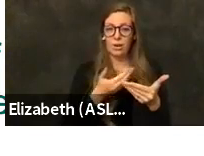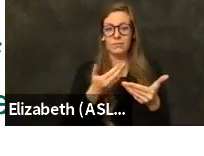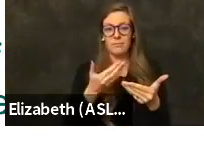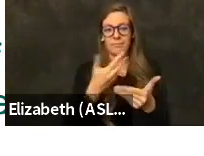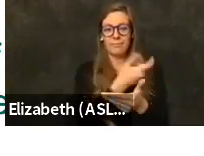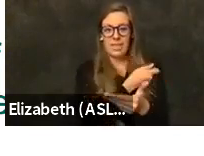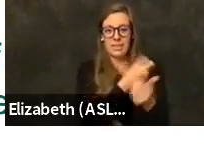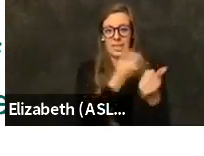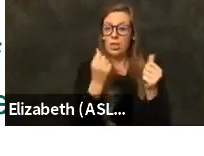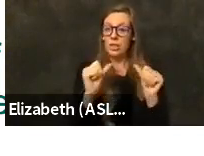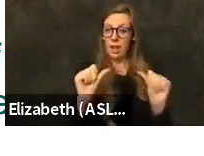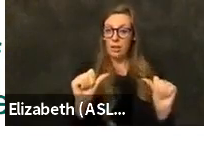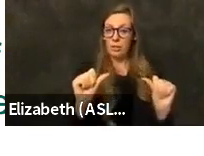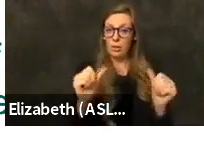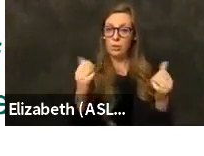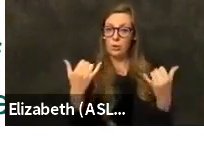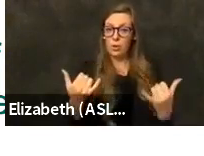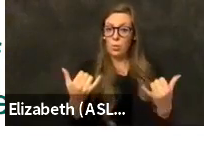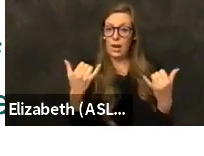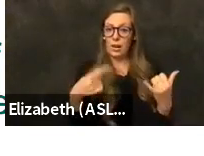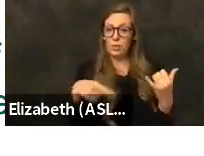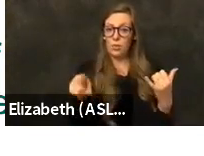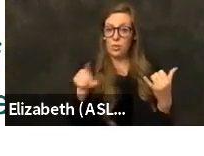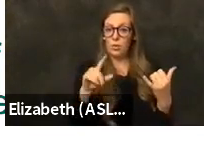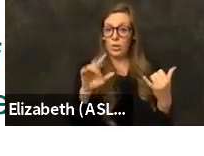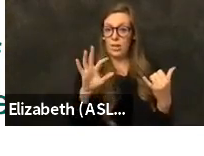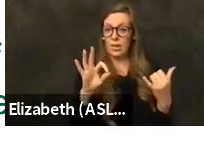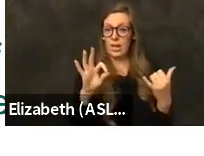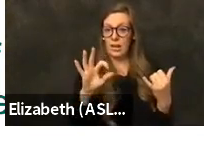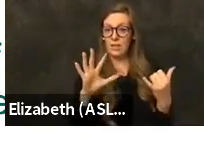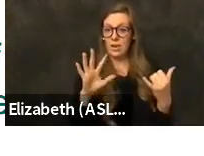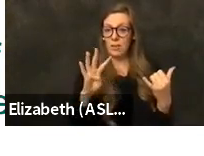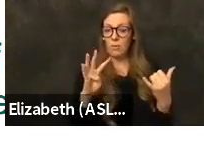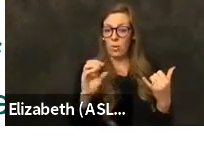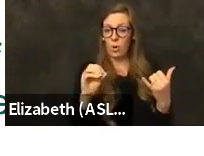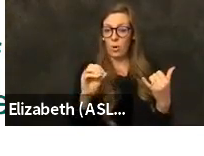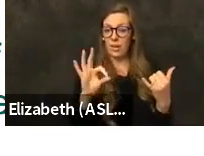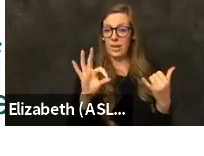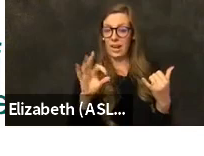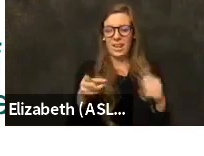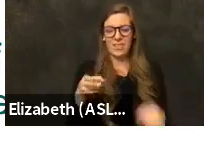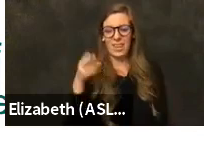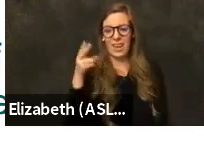So at this point, those who are in ZIP Code nine five four nine have the highest rate of vaccination at this point.